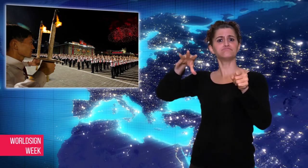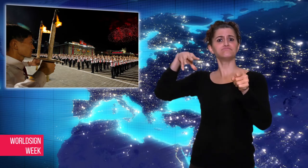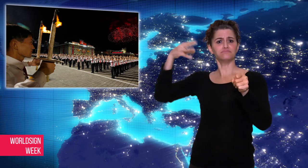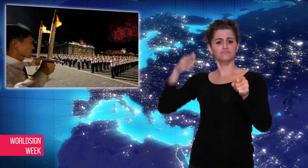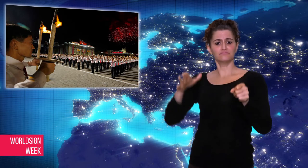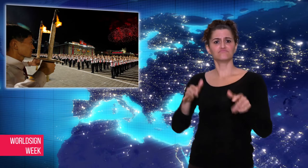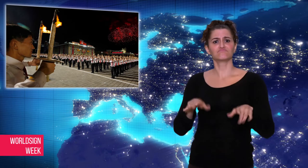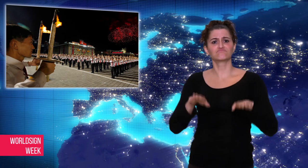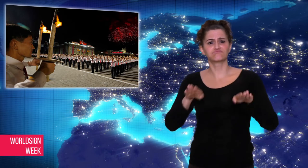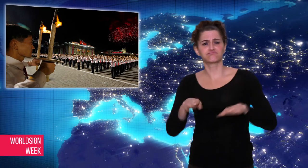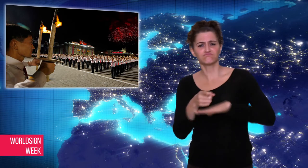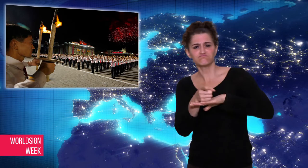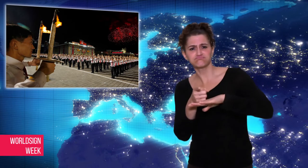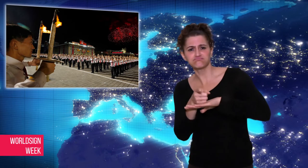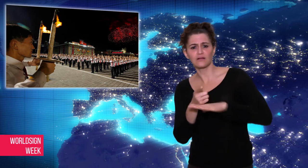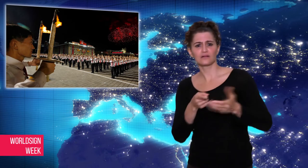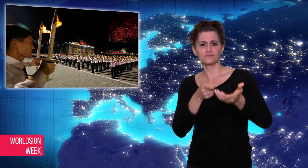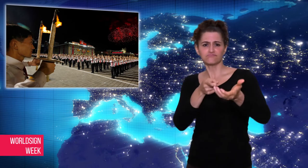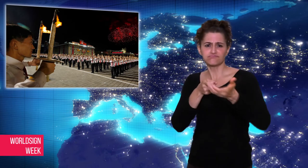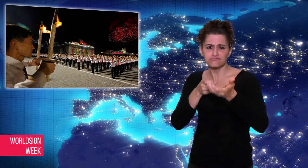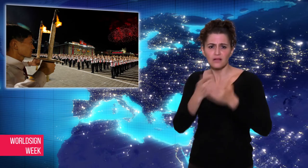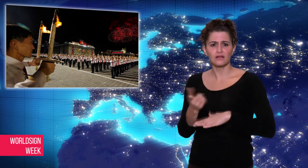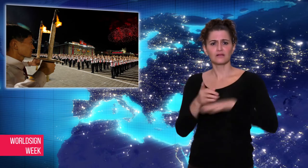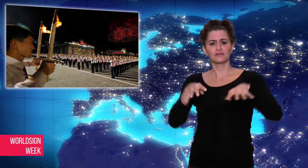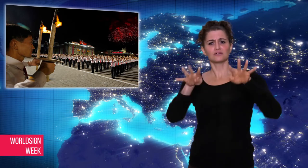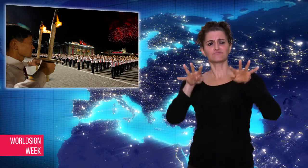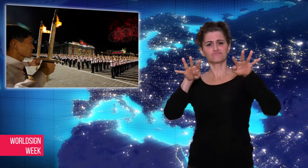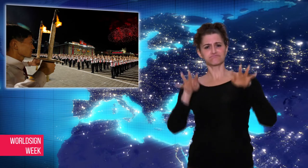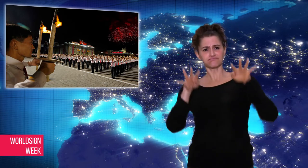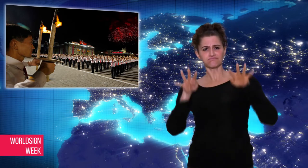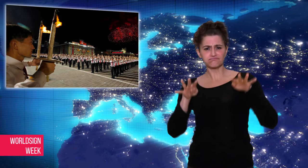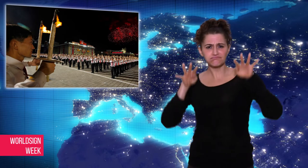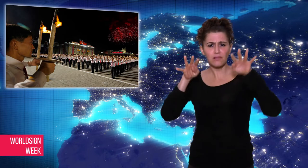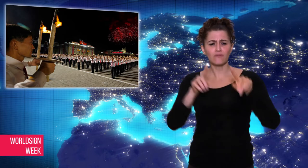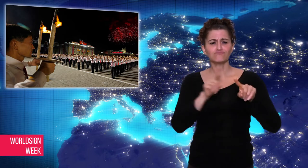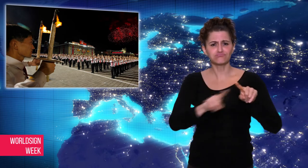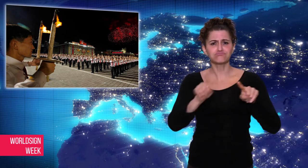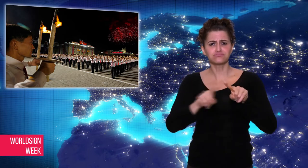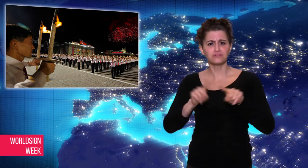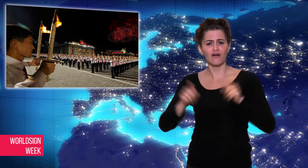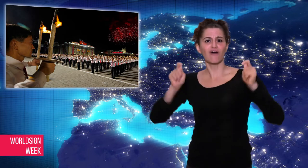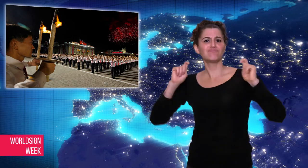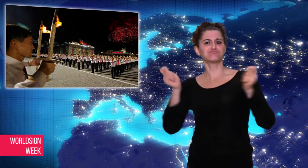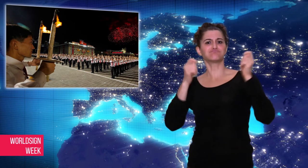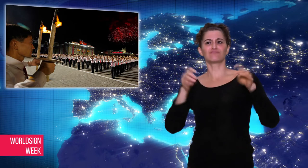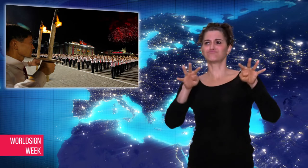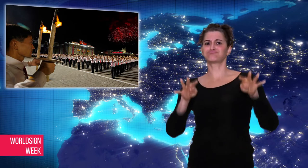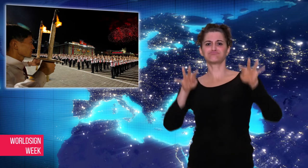school students carrying torches